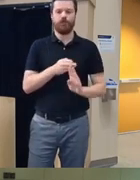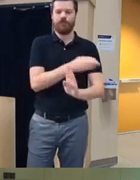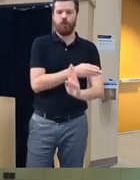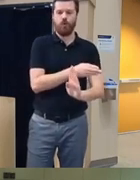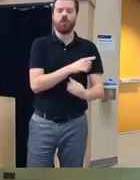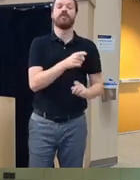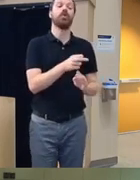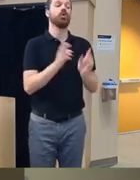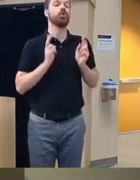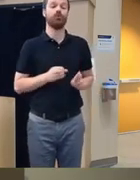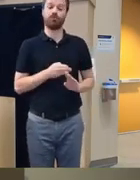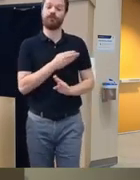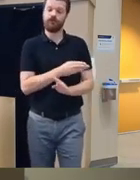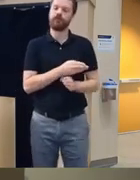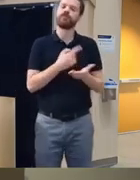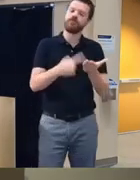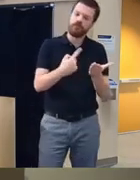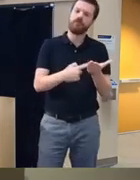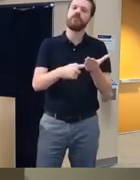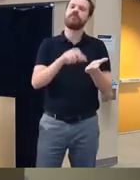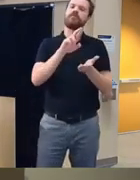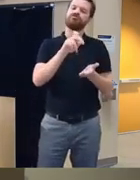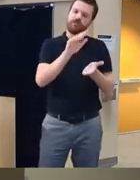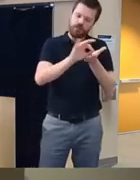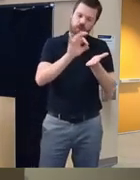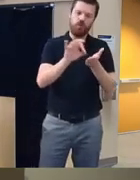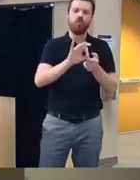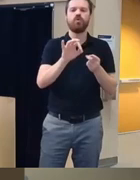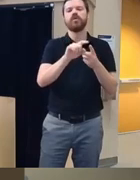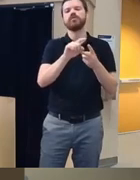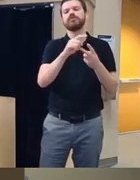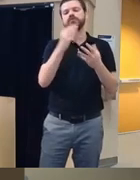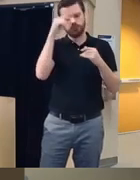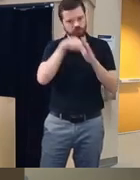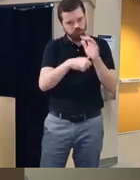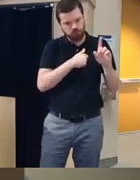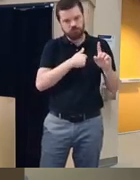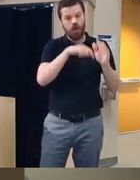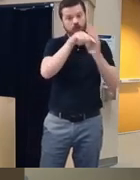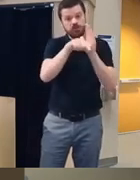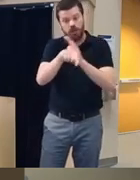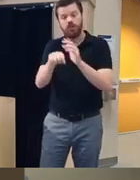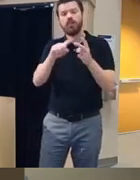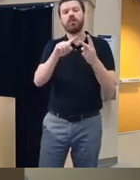depression suicidality risk scores homicidality risk scores it looks like the numbers have to